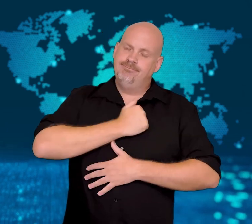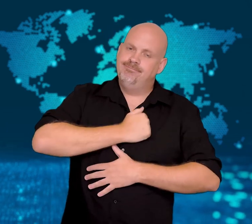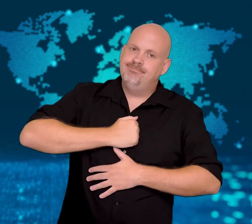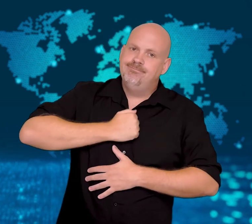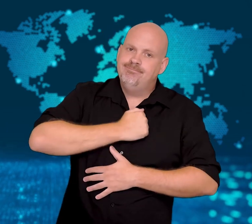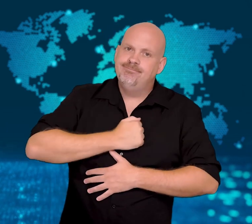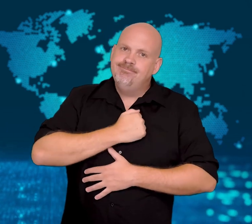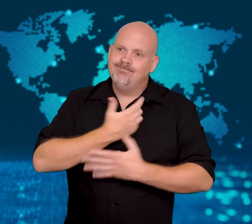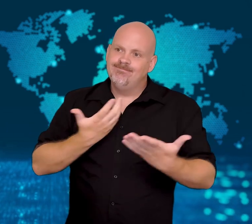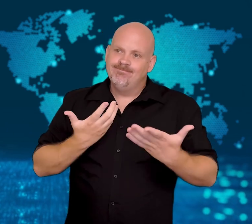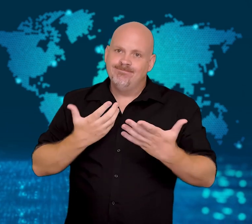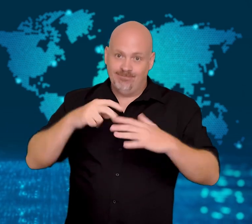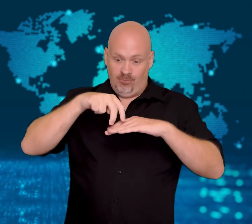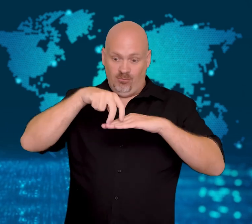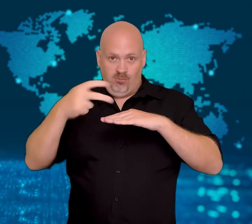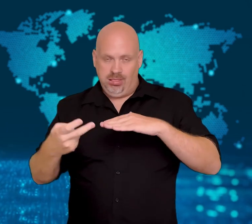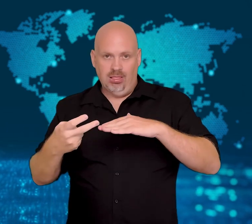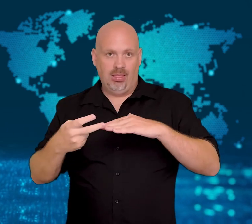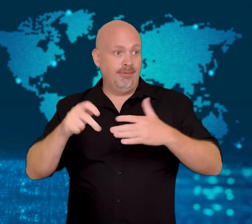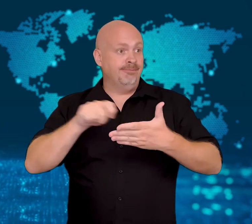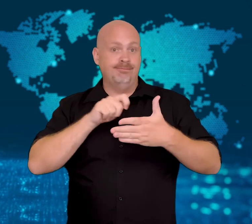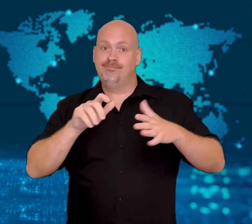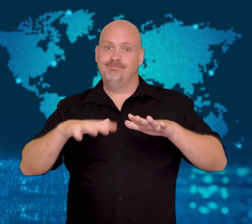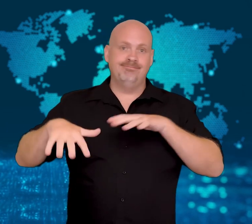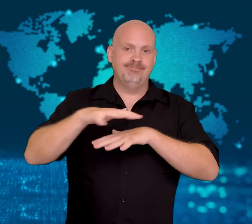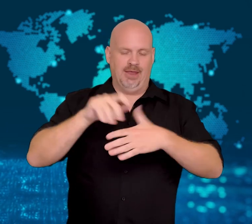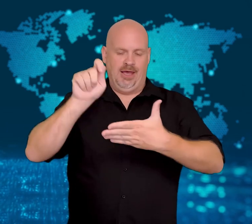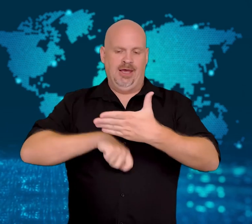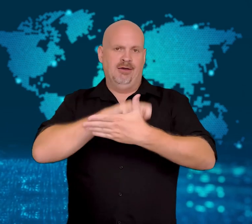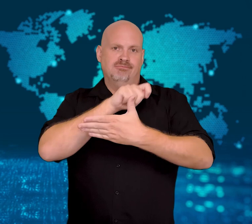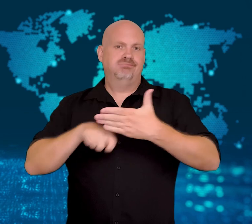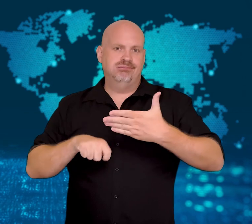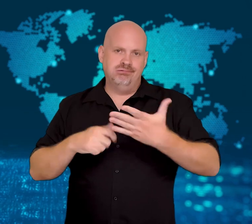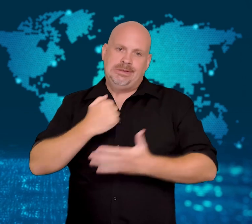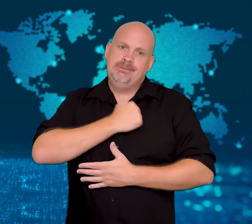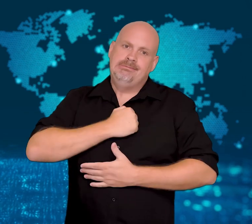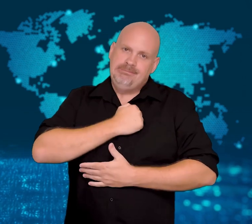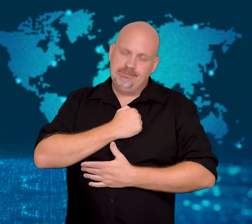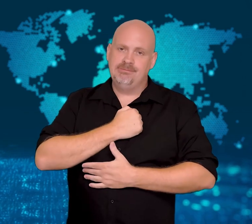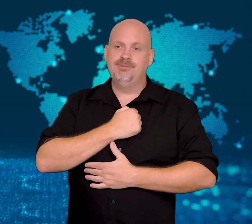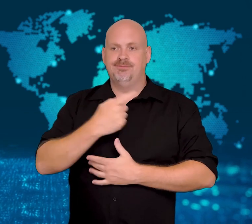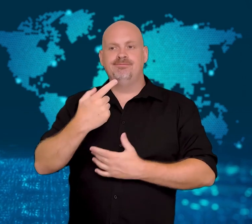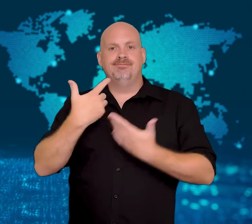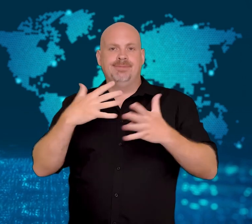apologized as the concert was forced to end.